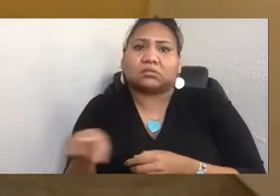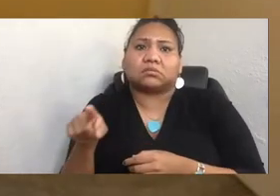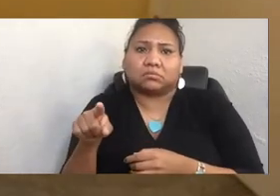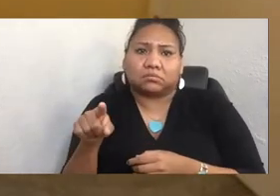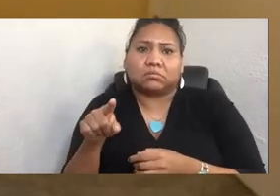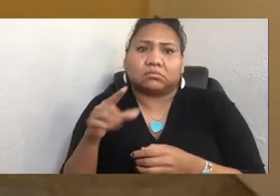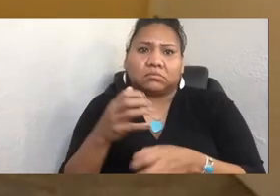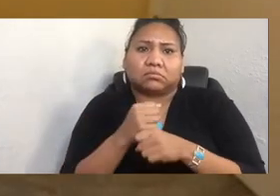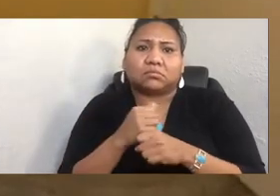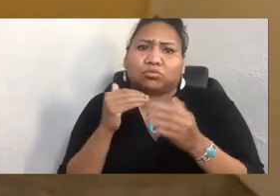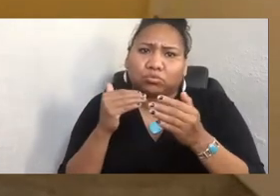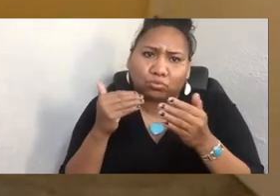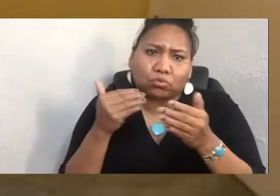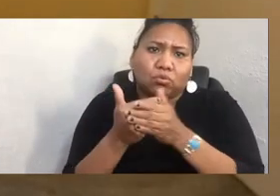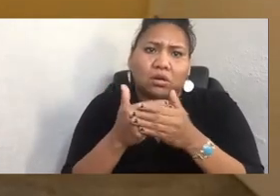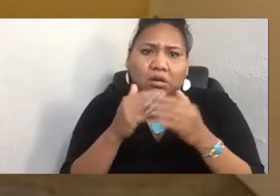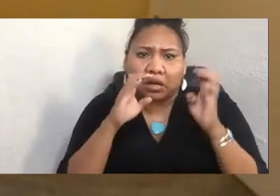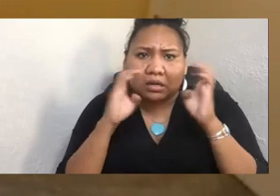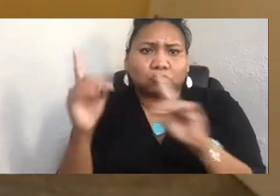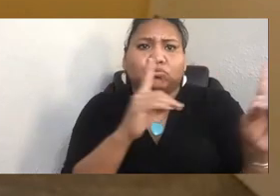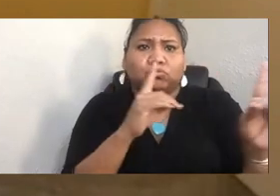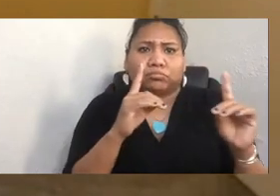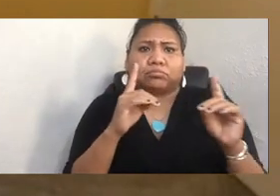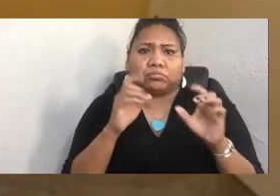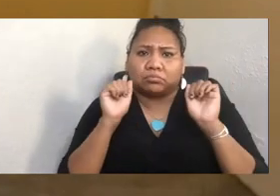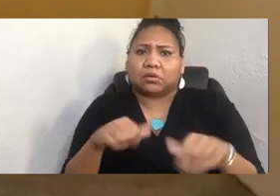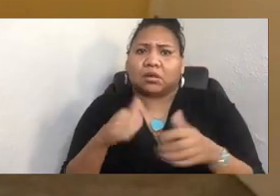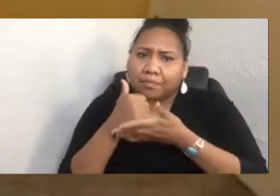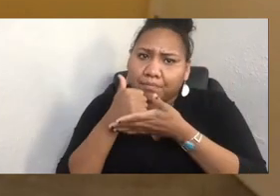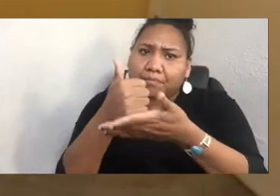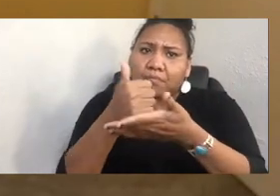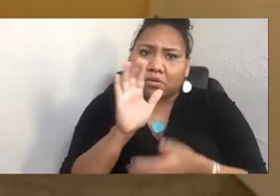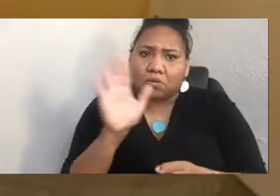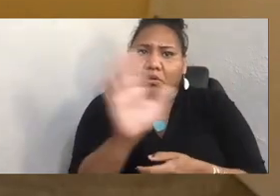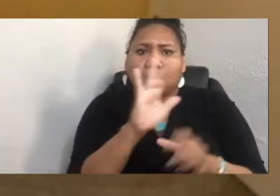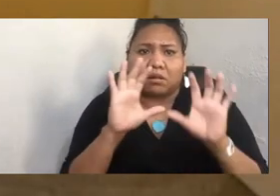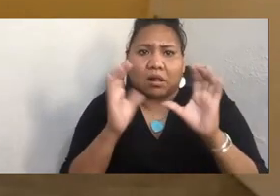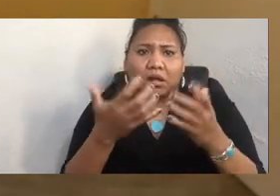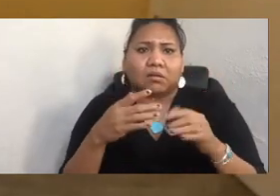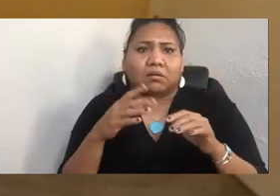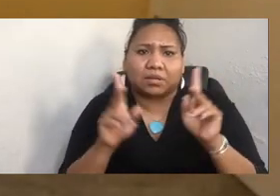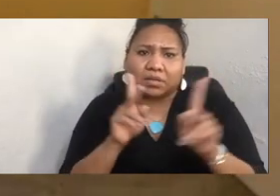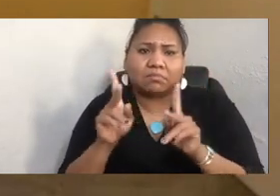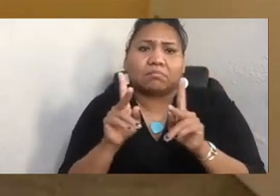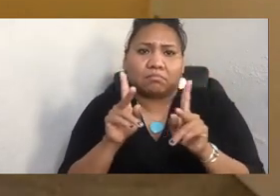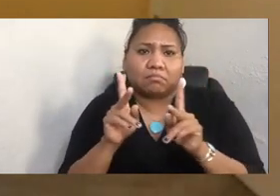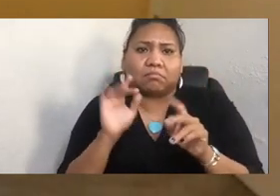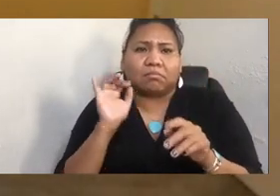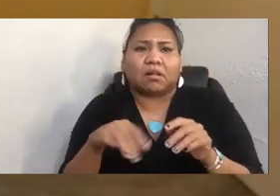so you can help your people. That's a pretty standard bit that we feed to students. And I find that to be quite damaging.